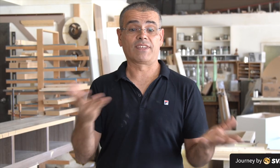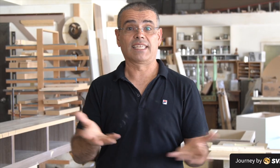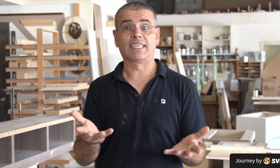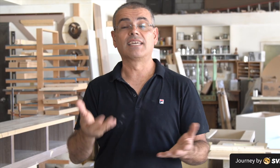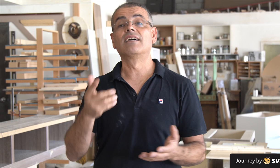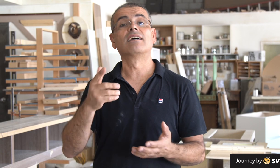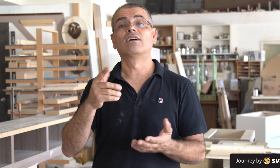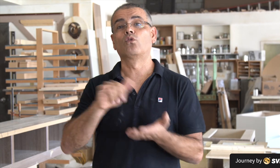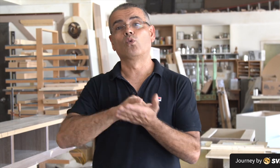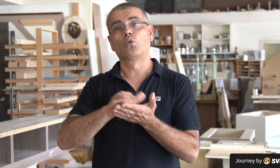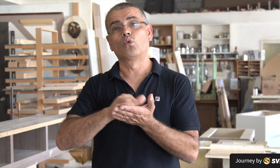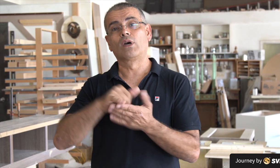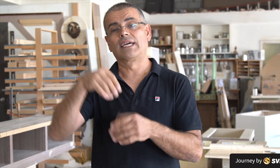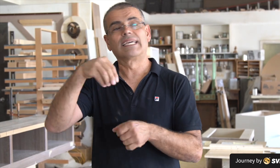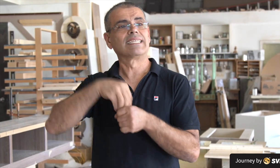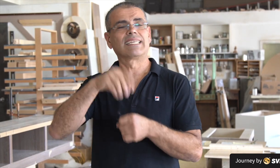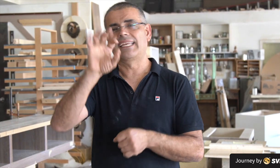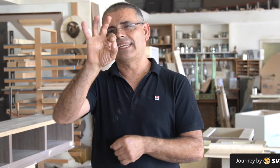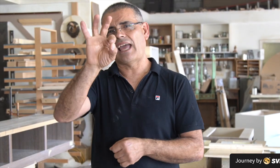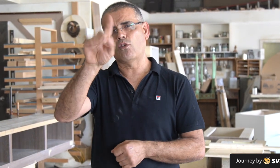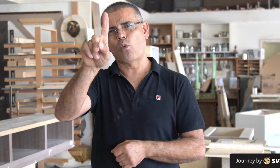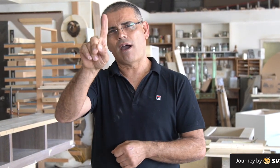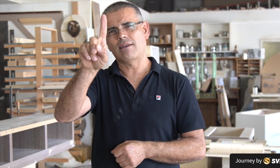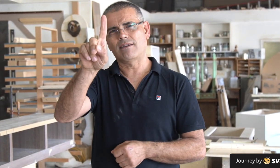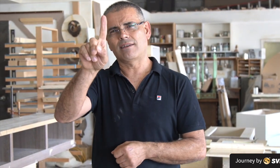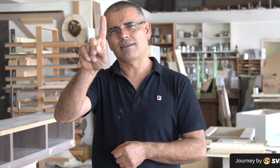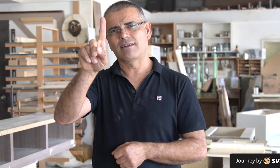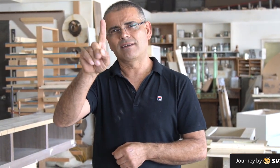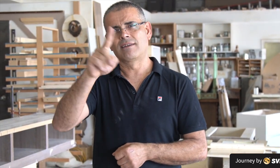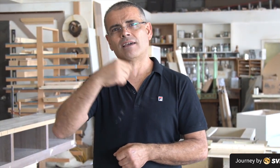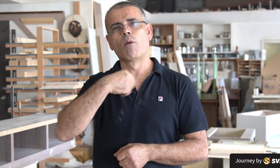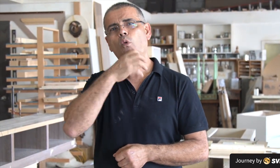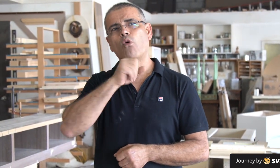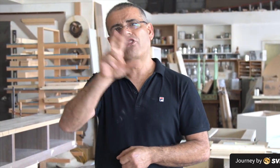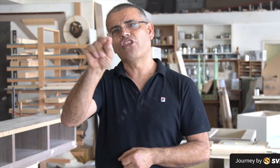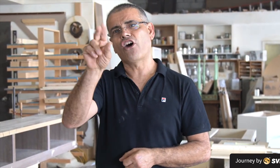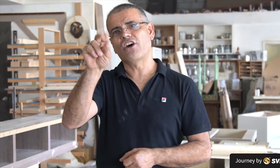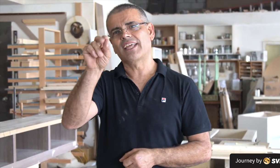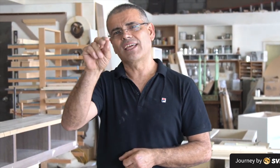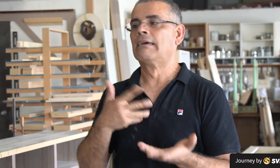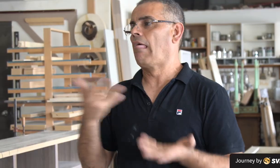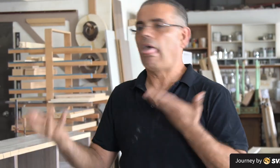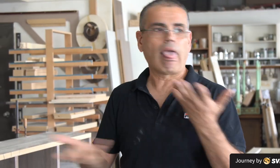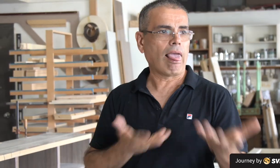I moved to New York in 1991 when I was 30 years old.